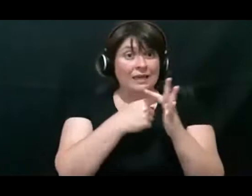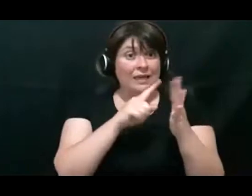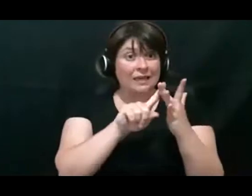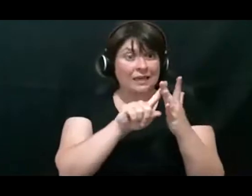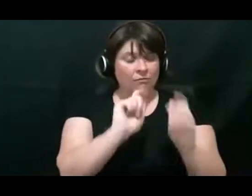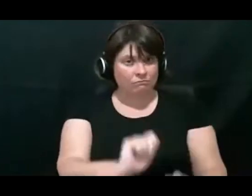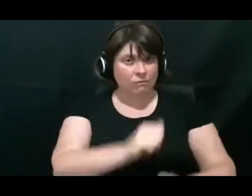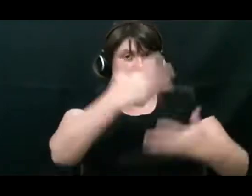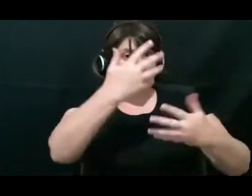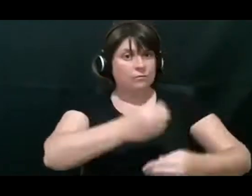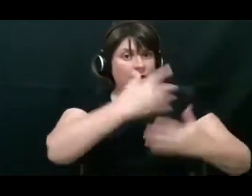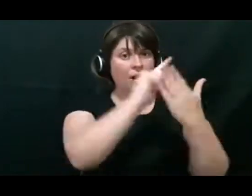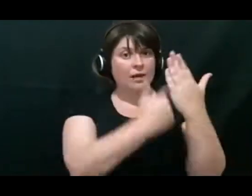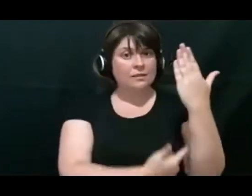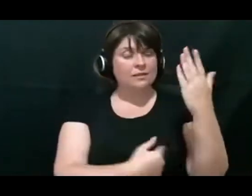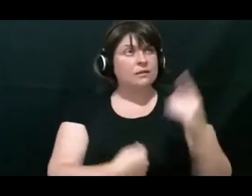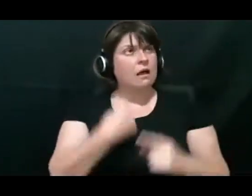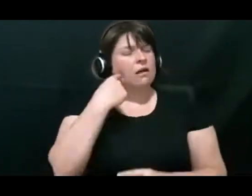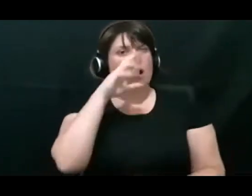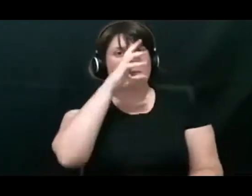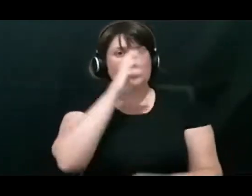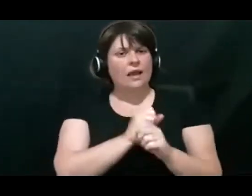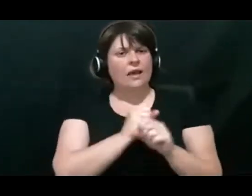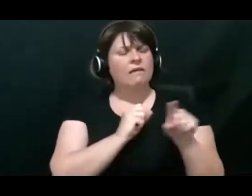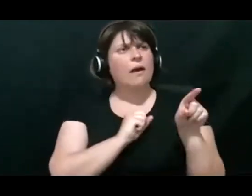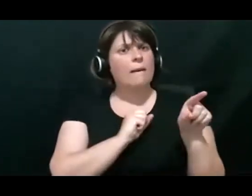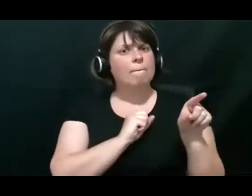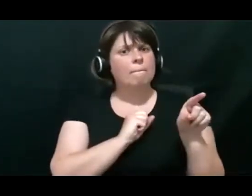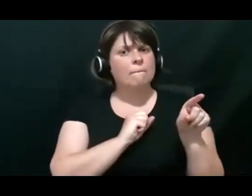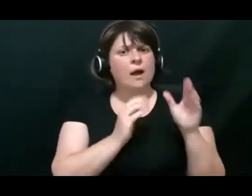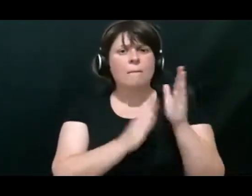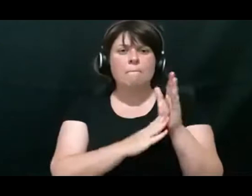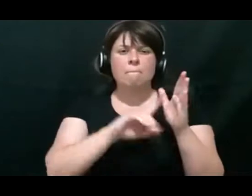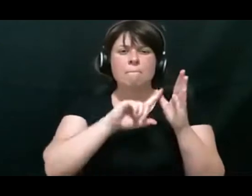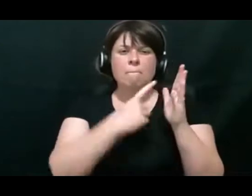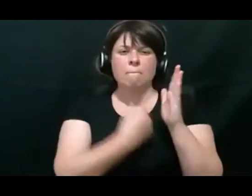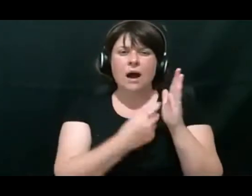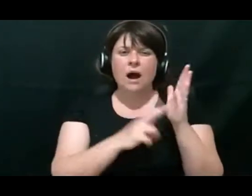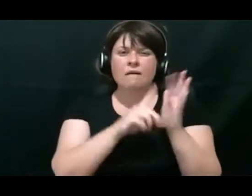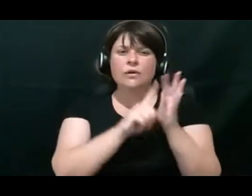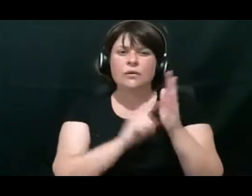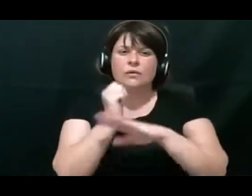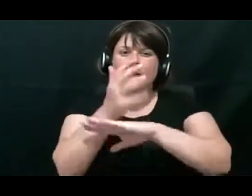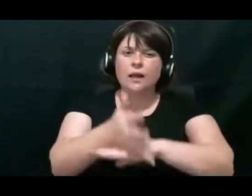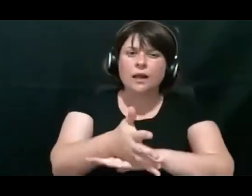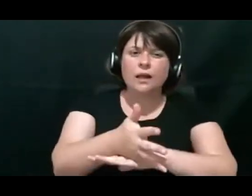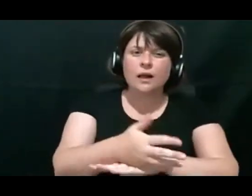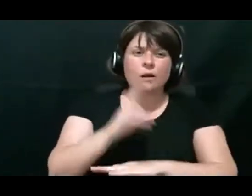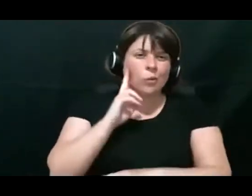I believe there's going to be a Marvel film with a deaf super hero released shortly if